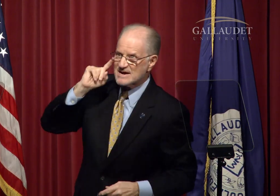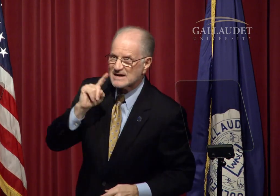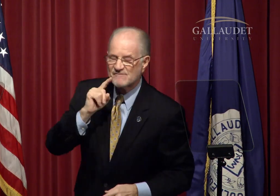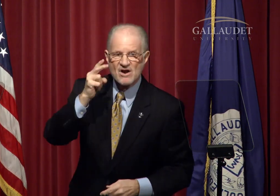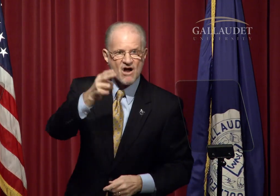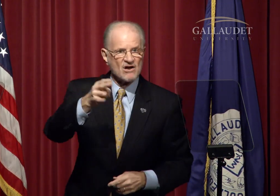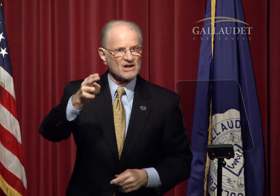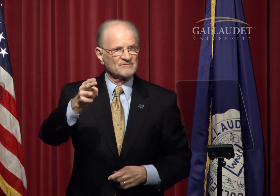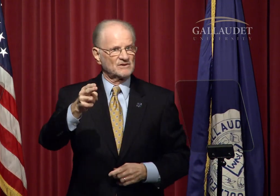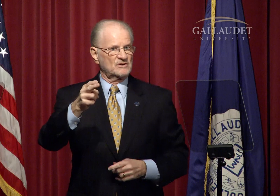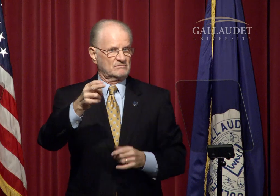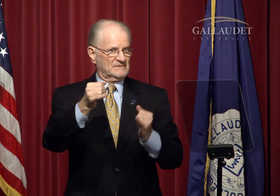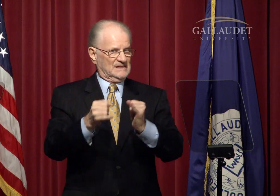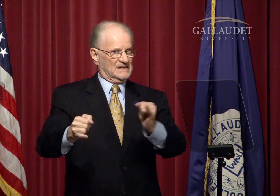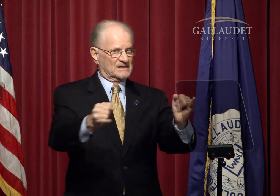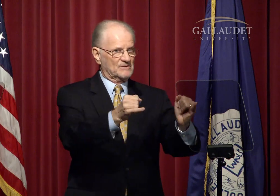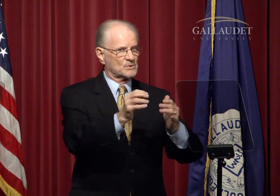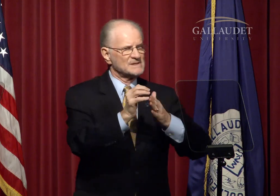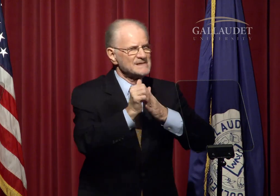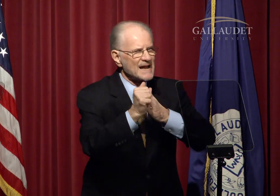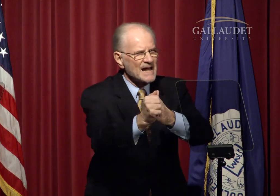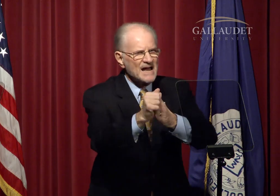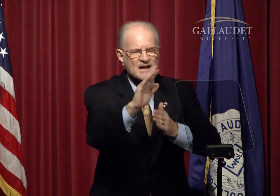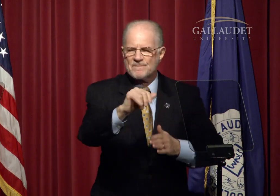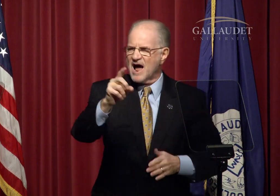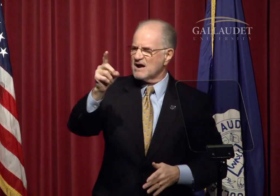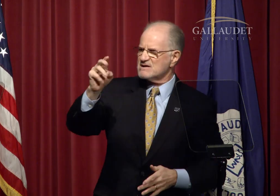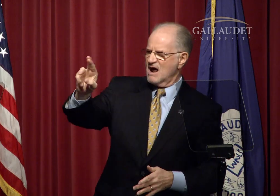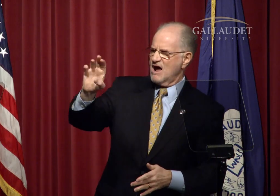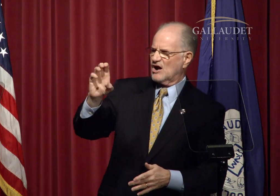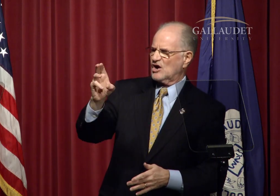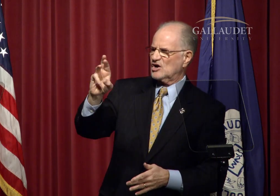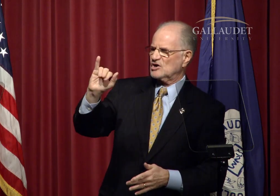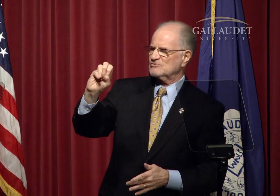(NIDRR) for improving technology for deaf and hard of hearing individuals